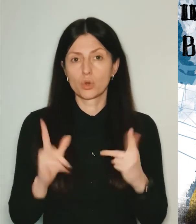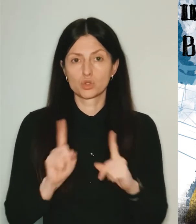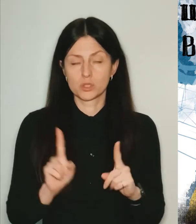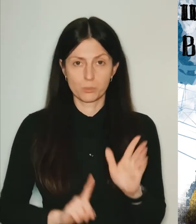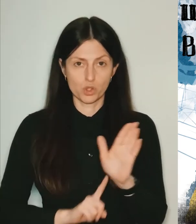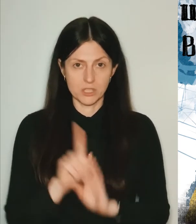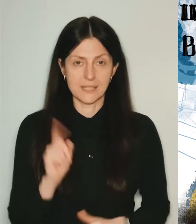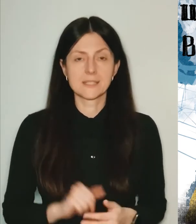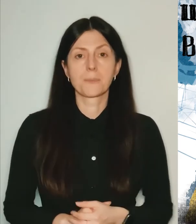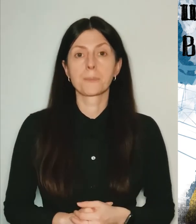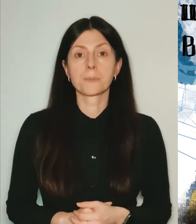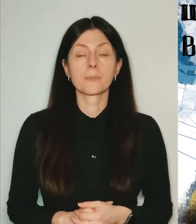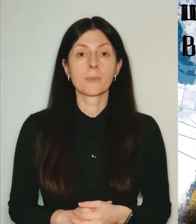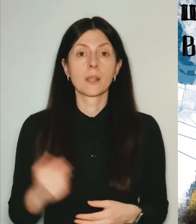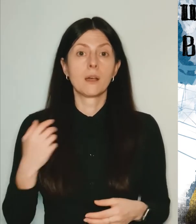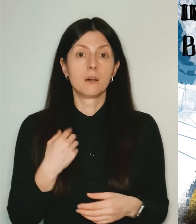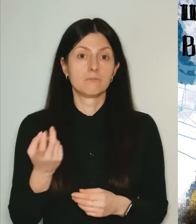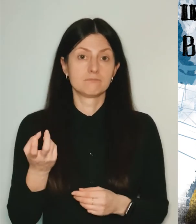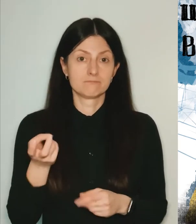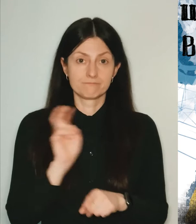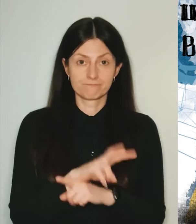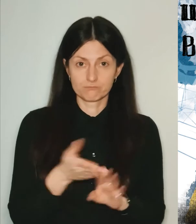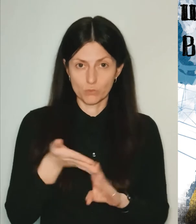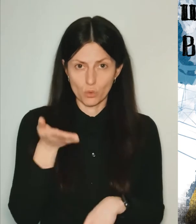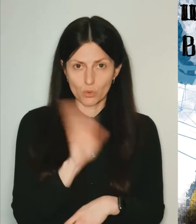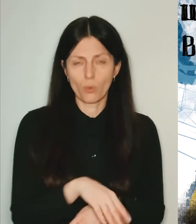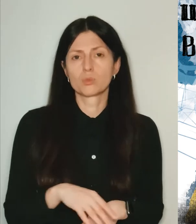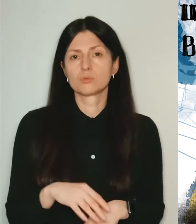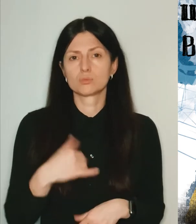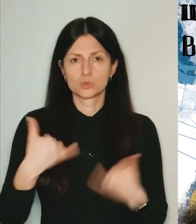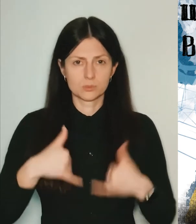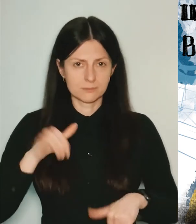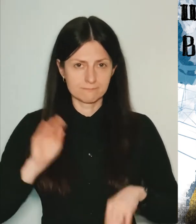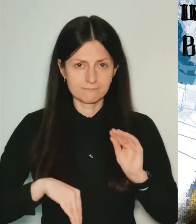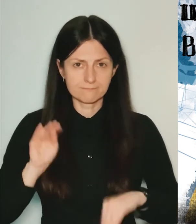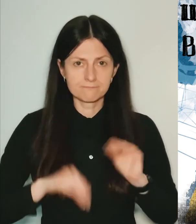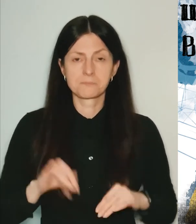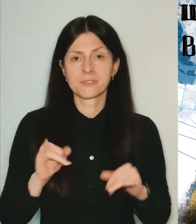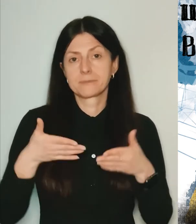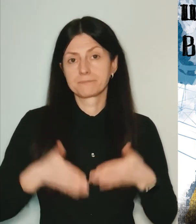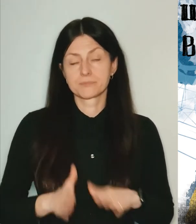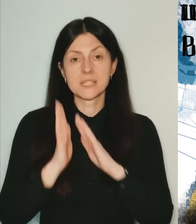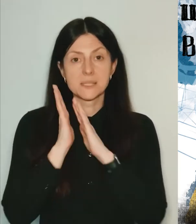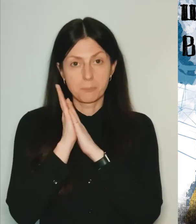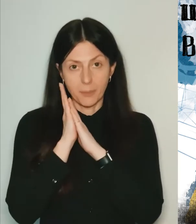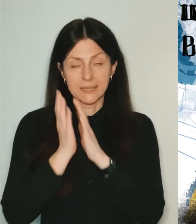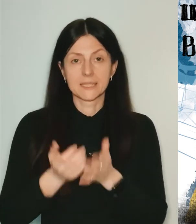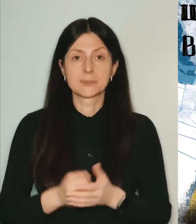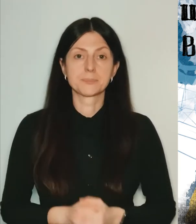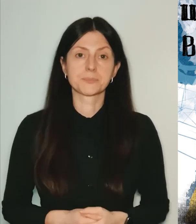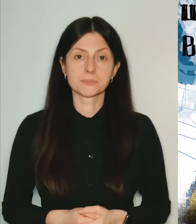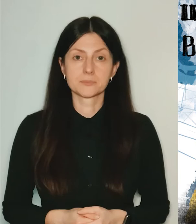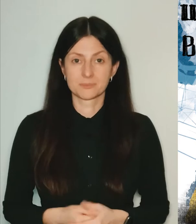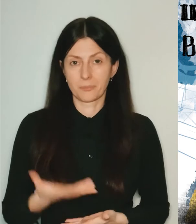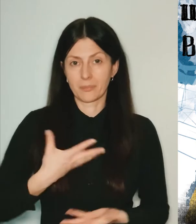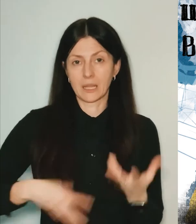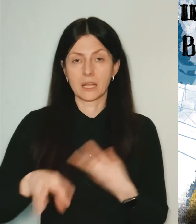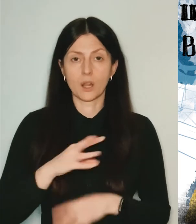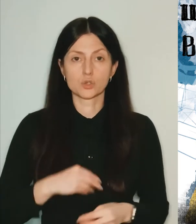When I got home, we got prepared, packed our things, and went to bed, together.